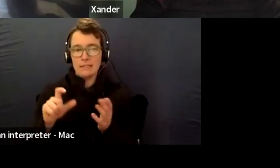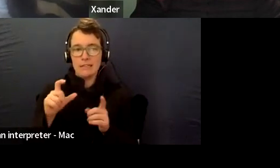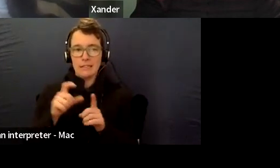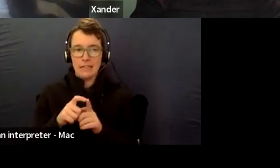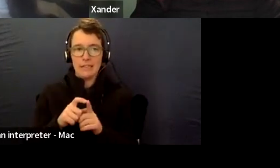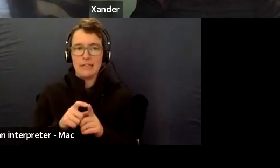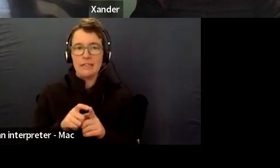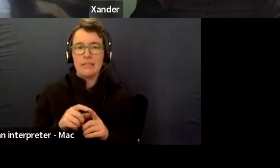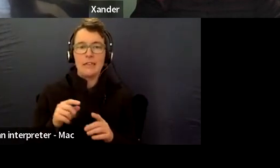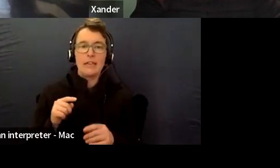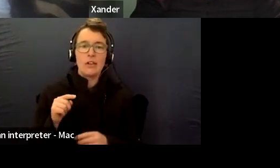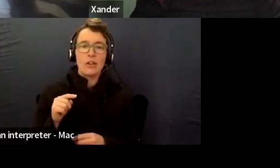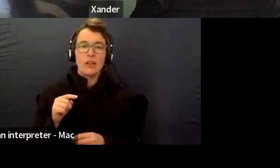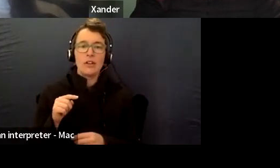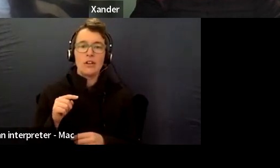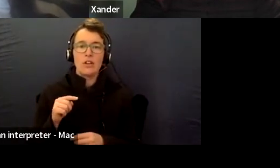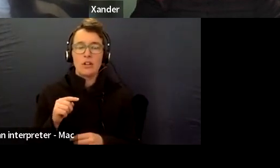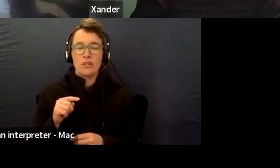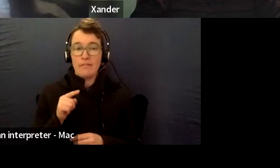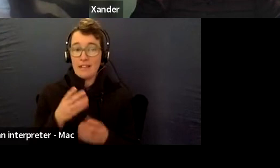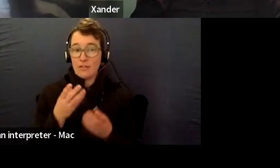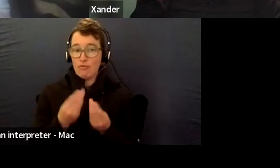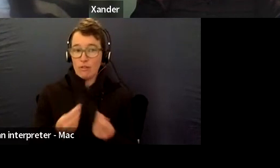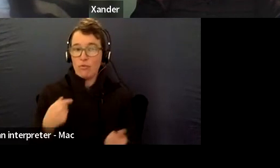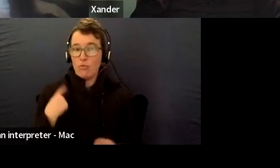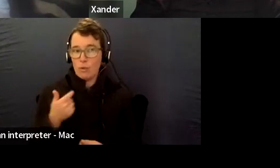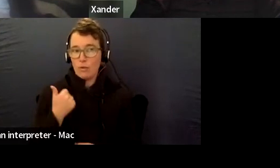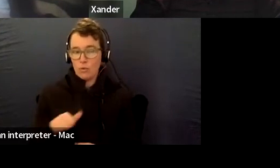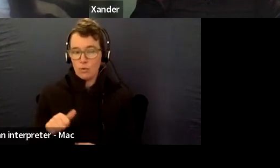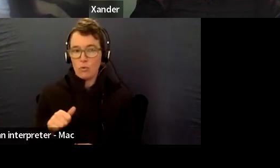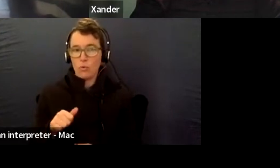is a resource that we are using. And it is.